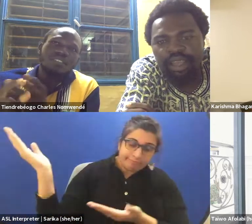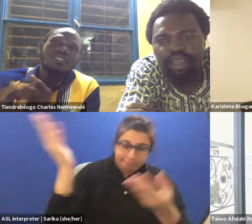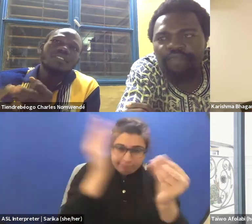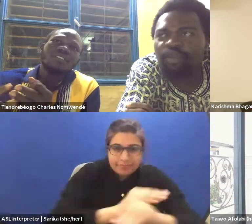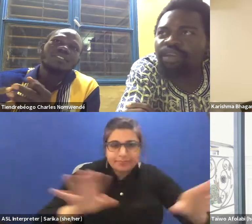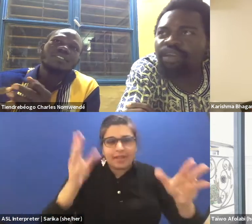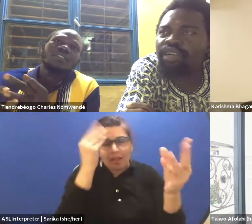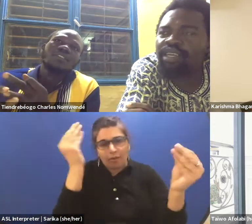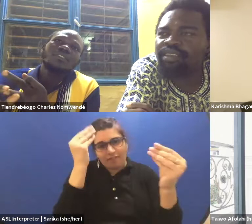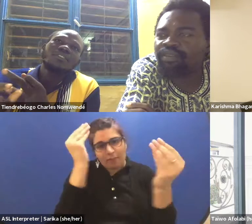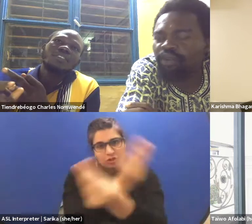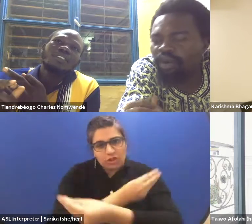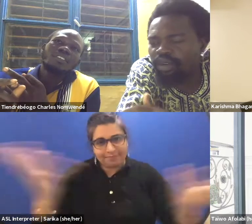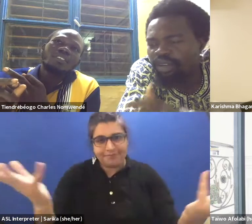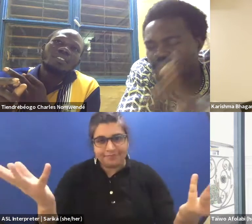Information is for the journalist.